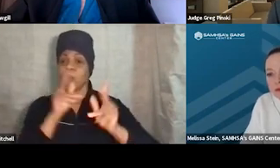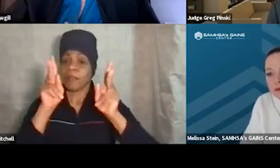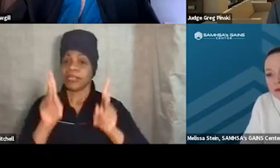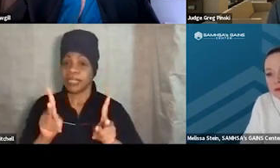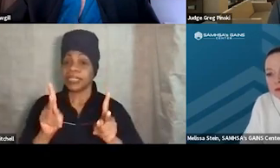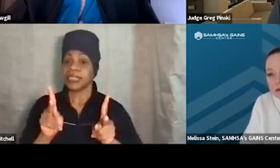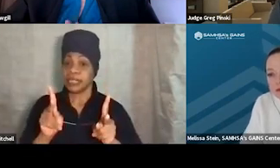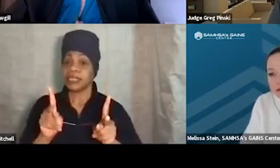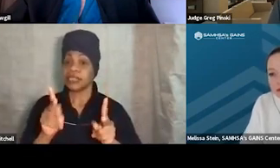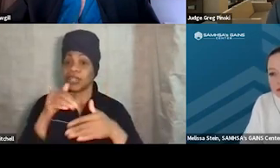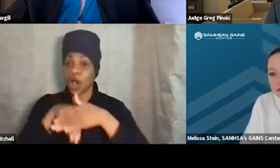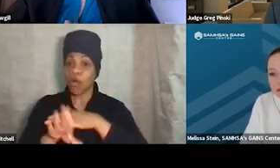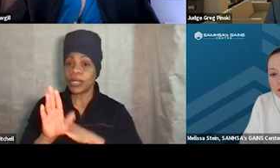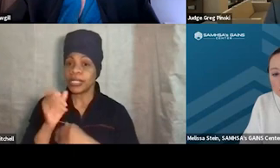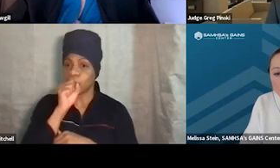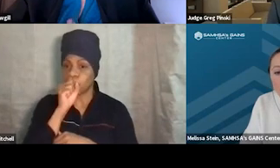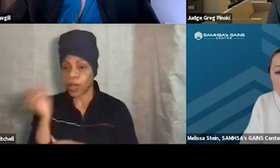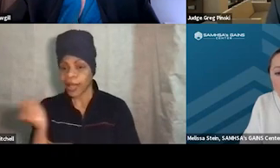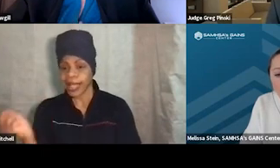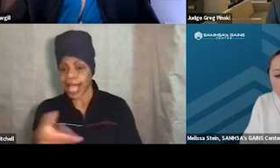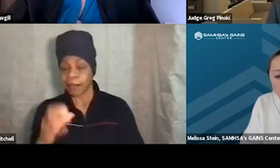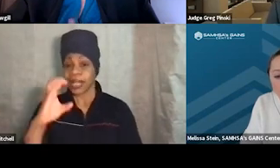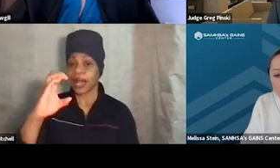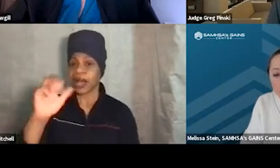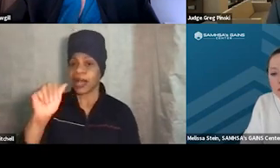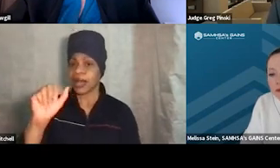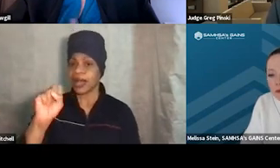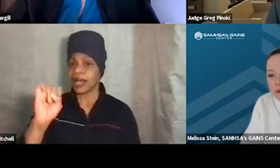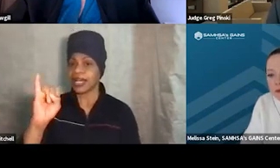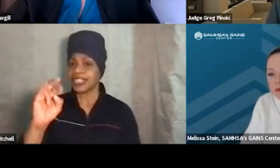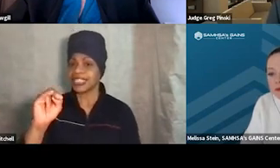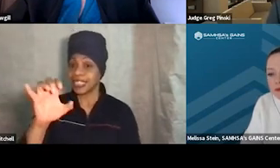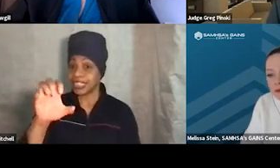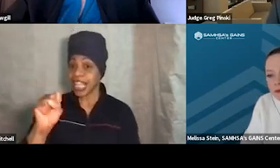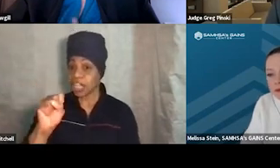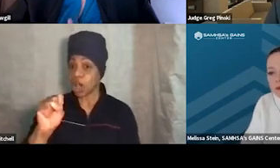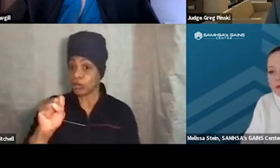from going to casinos, for instance, prohibiting this participant from playing his video games